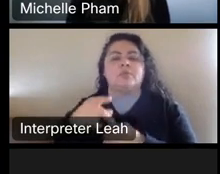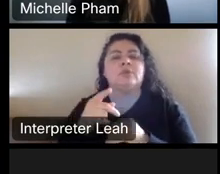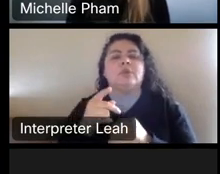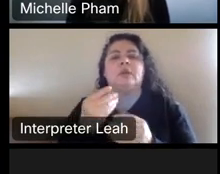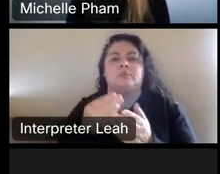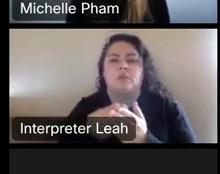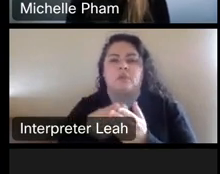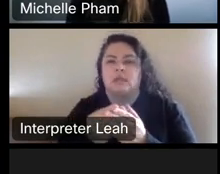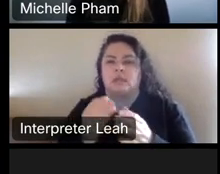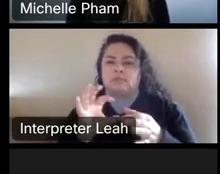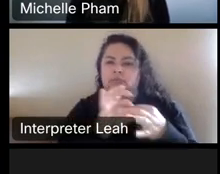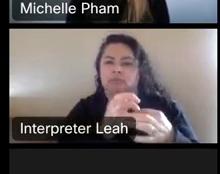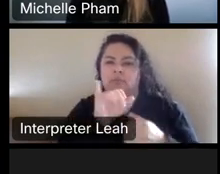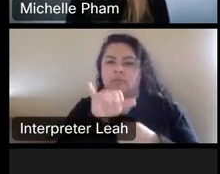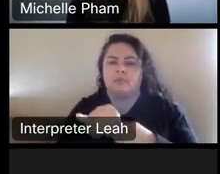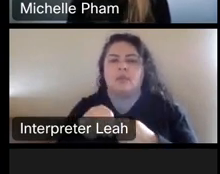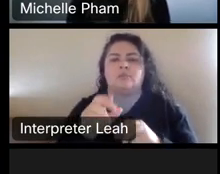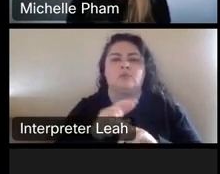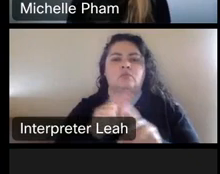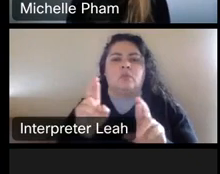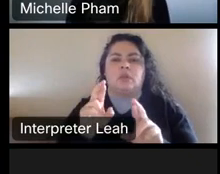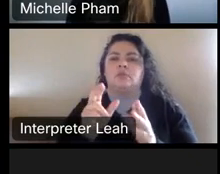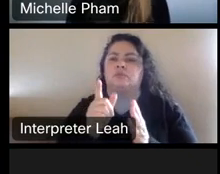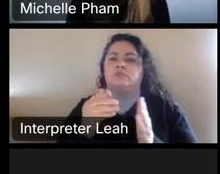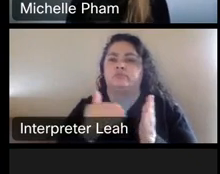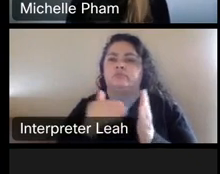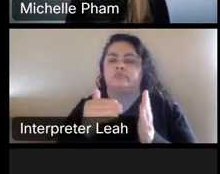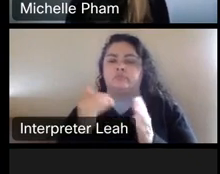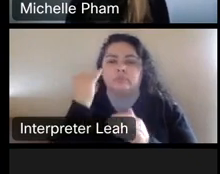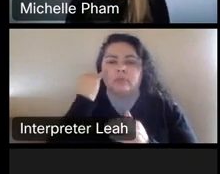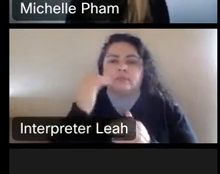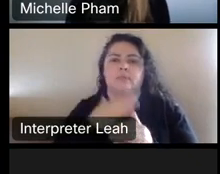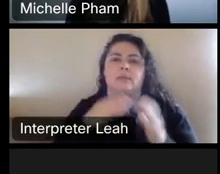But also being ready to litigate if, if, uh, my clients need. So, how.